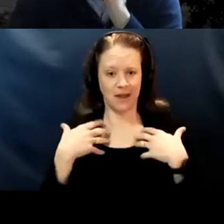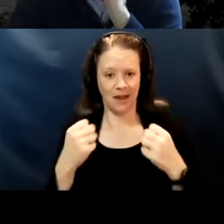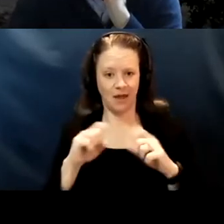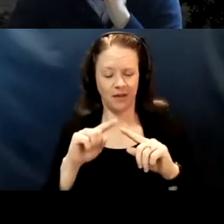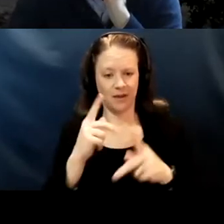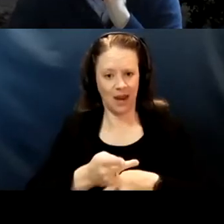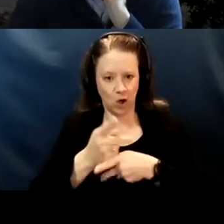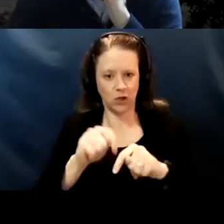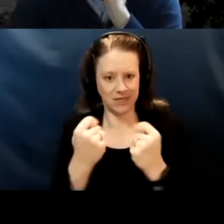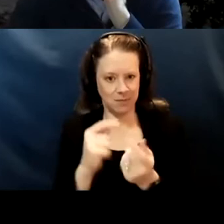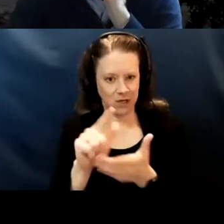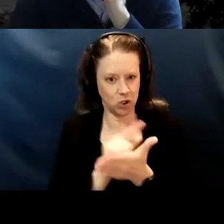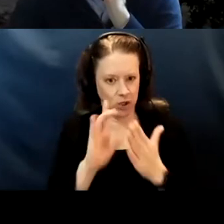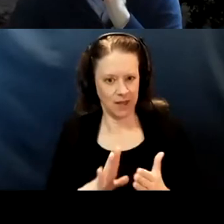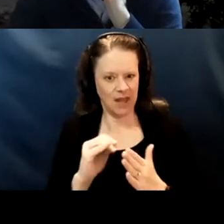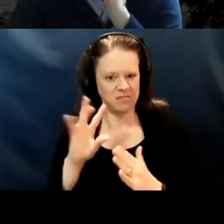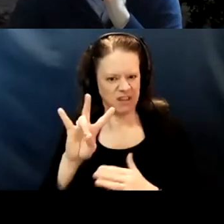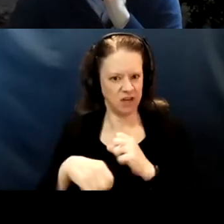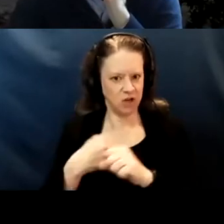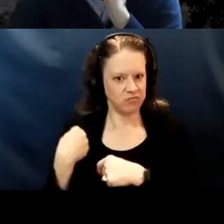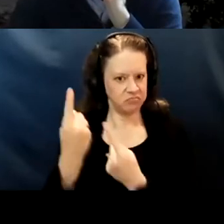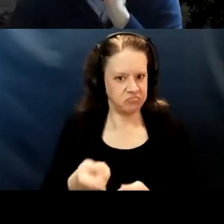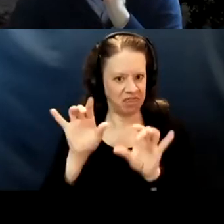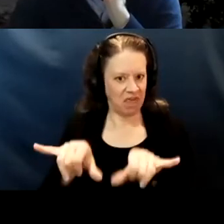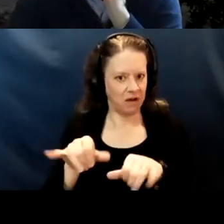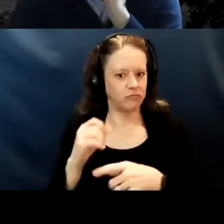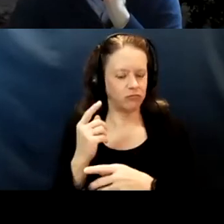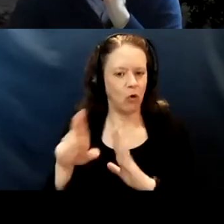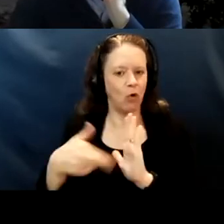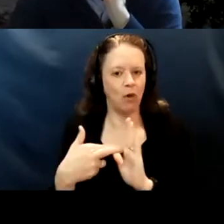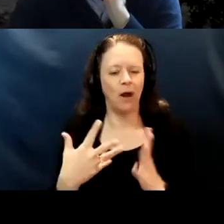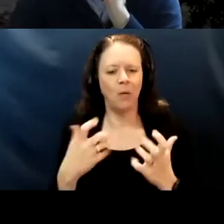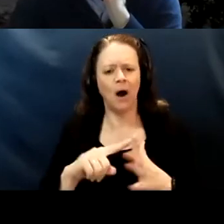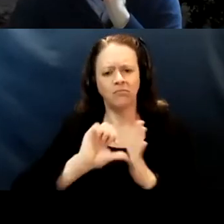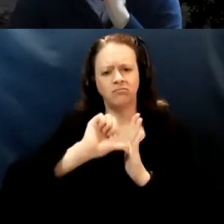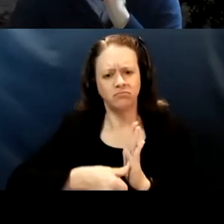You know, I think what's really important. And what I wanna underscore in my comments today